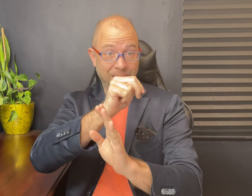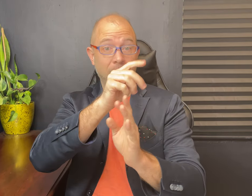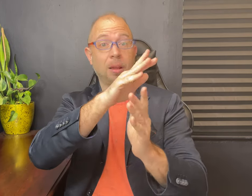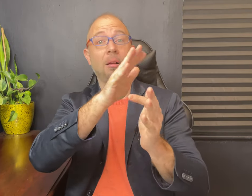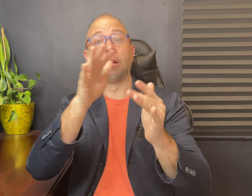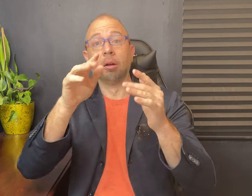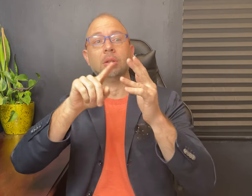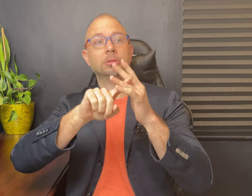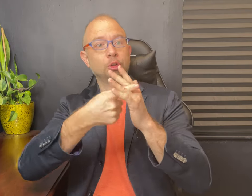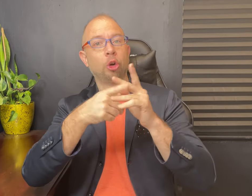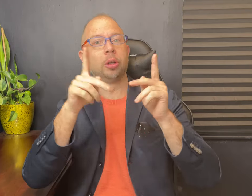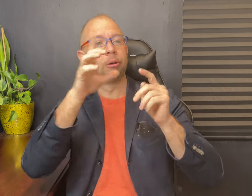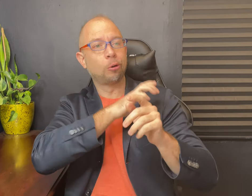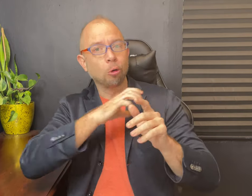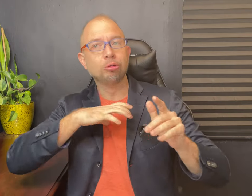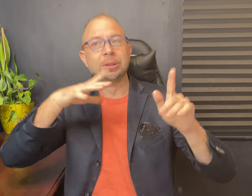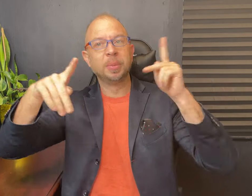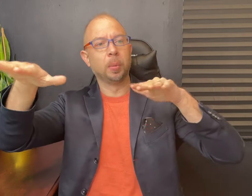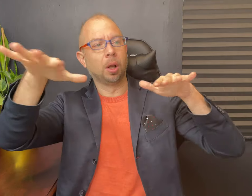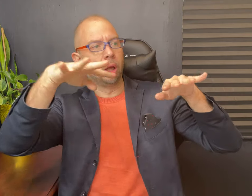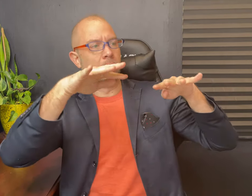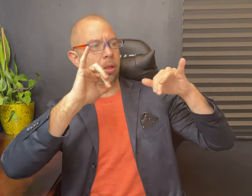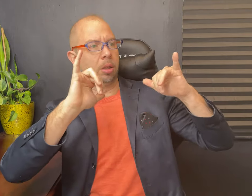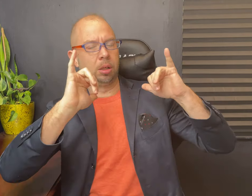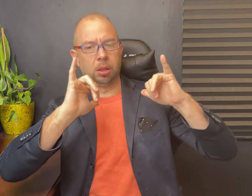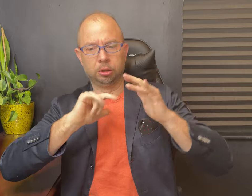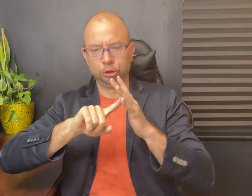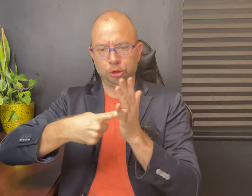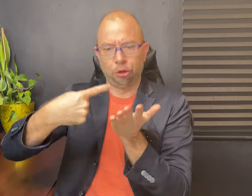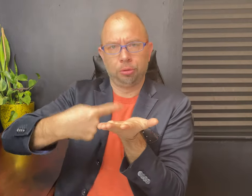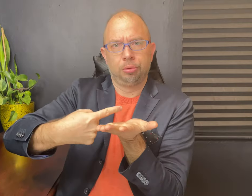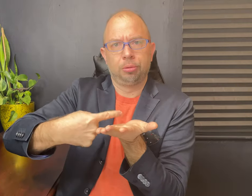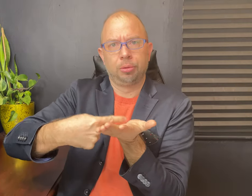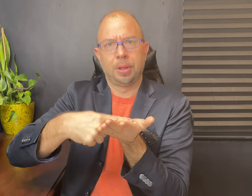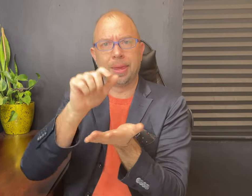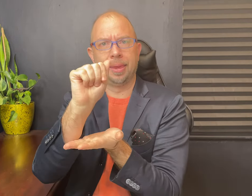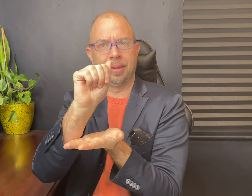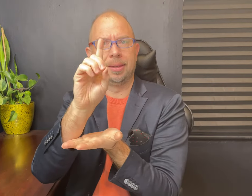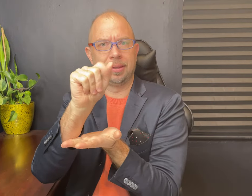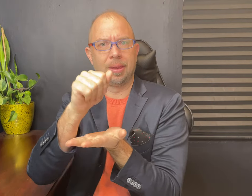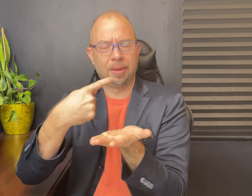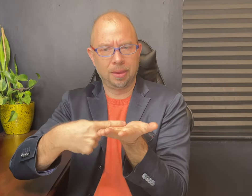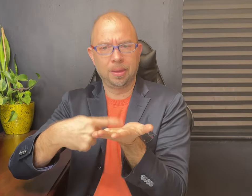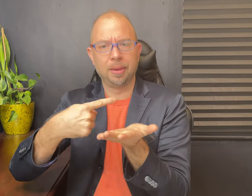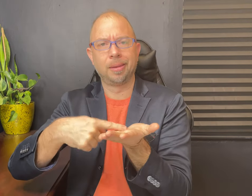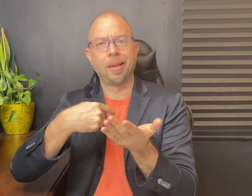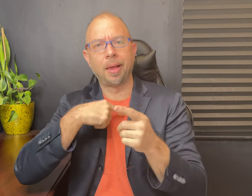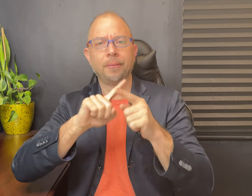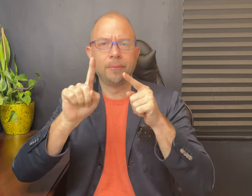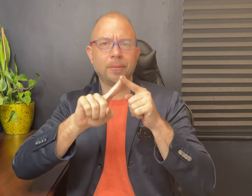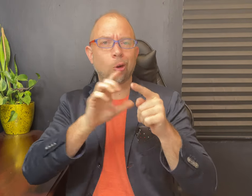Then DPN happened, and later Congress started its ADA hearings. When they called in people to speak